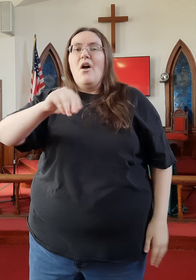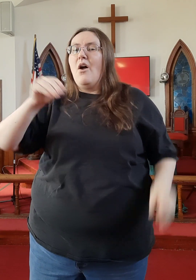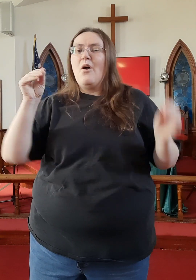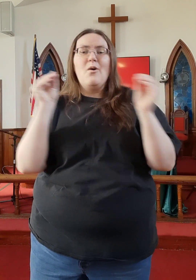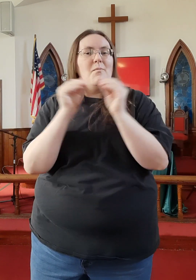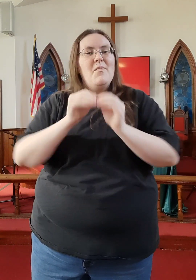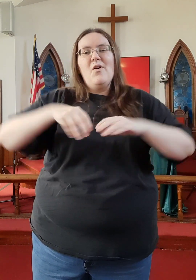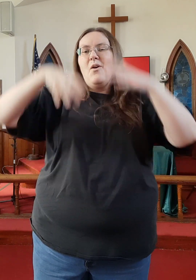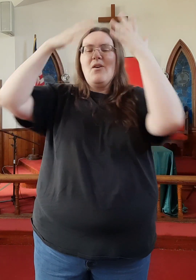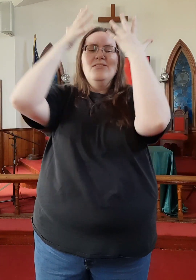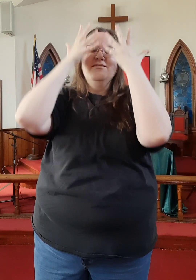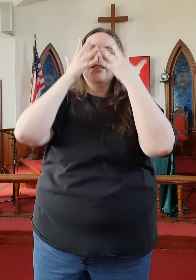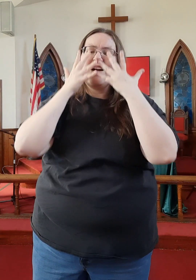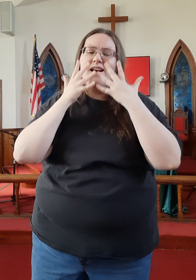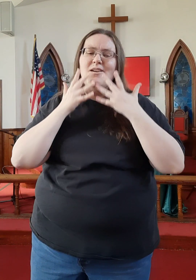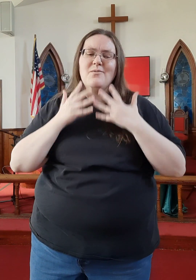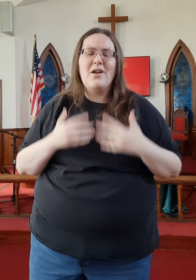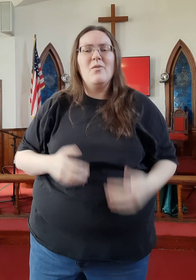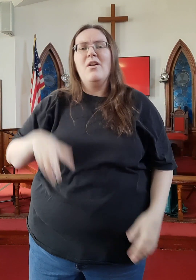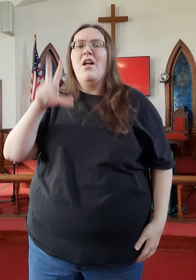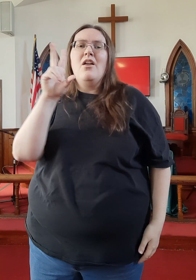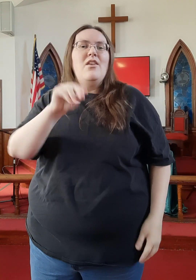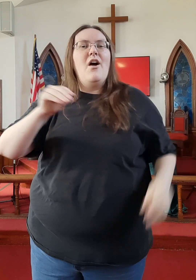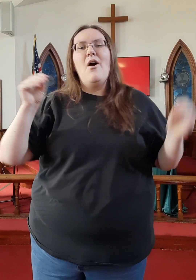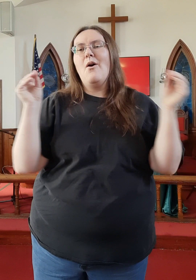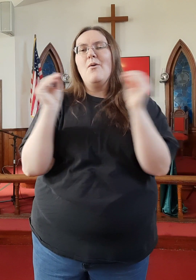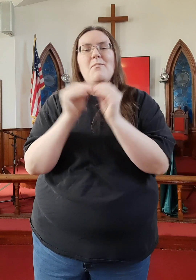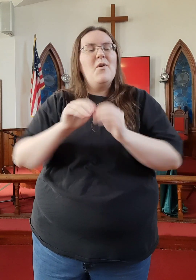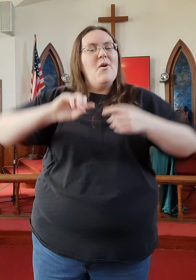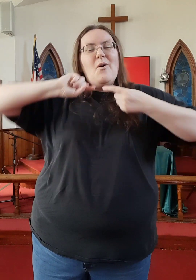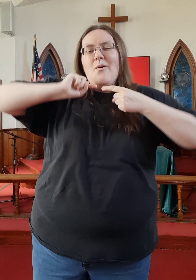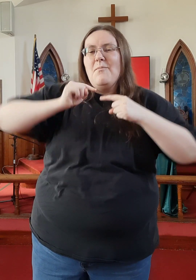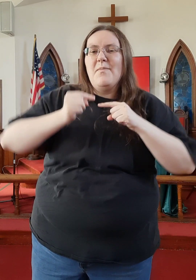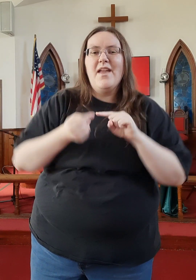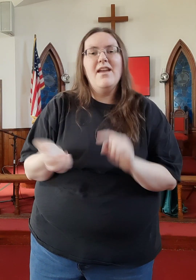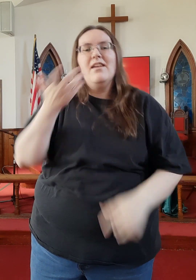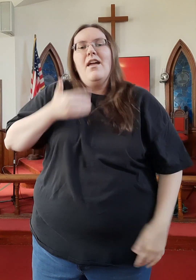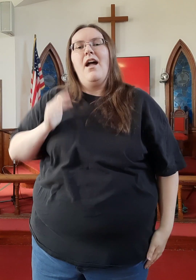No more sorrow, no more pain